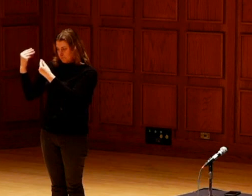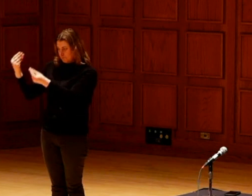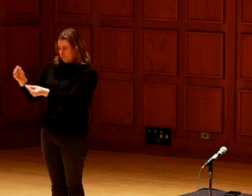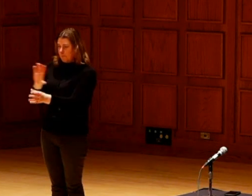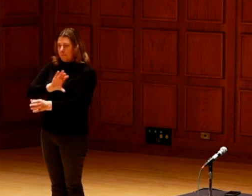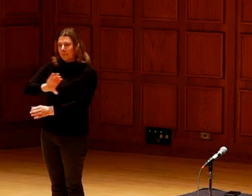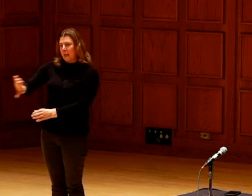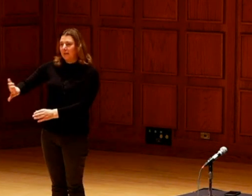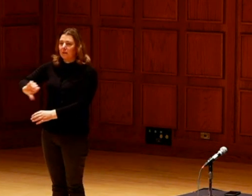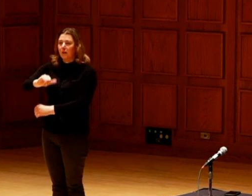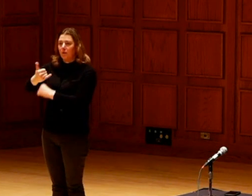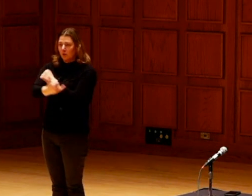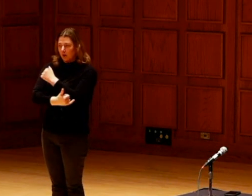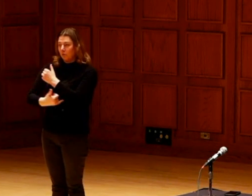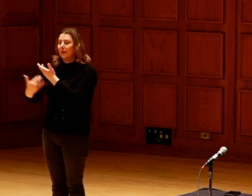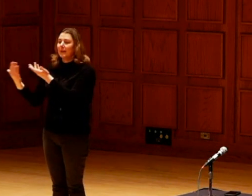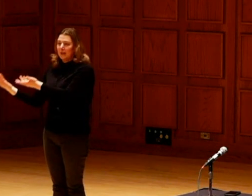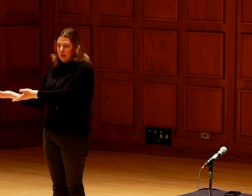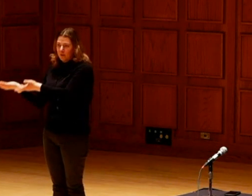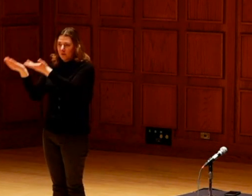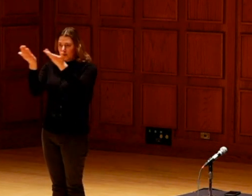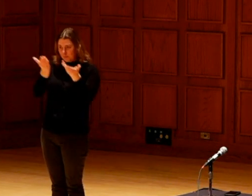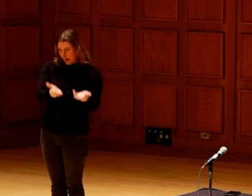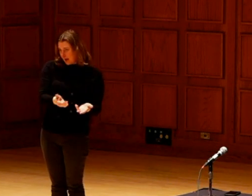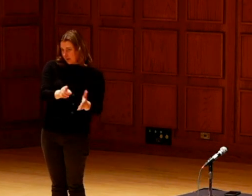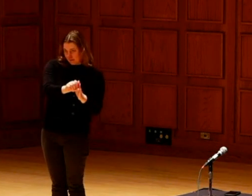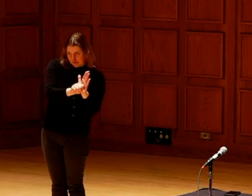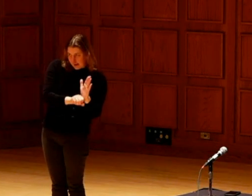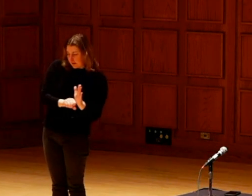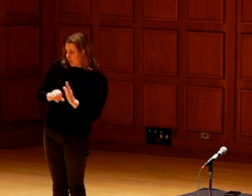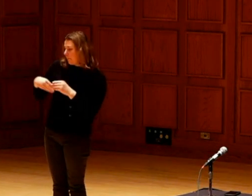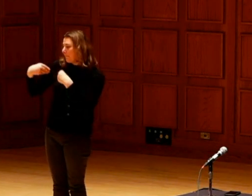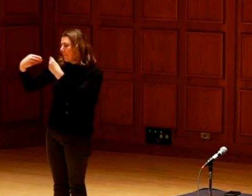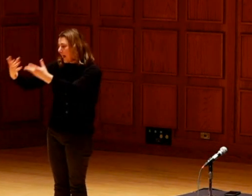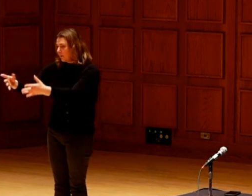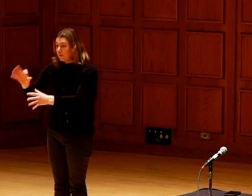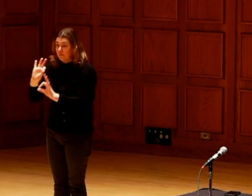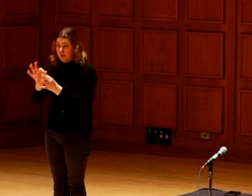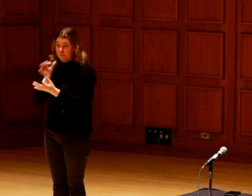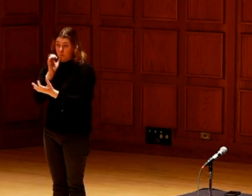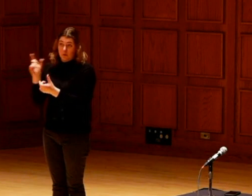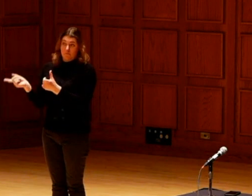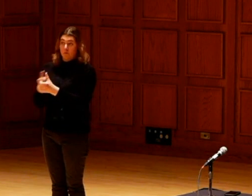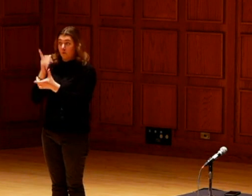Deceased people and belonging that have been placed in another country and coming back to the states or the families they belong to.